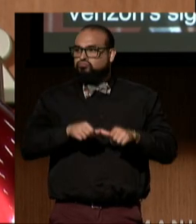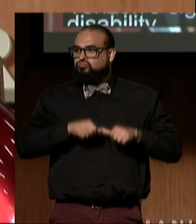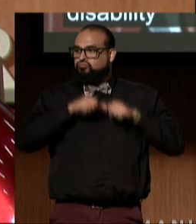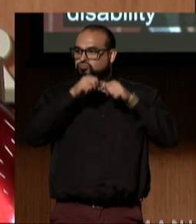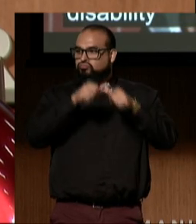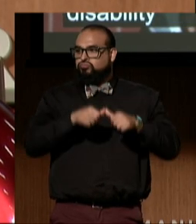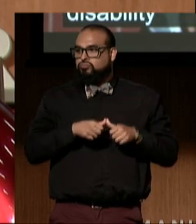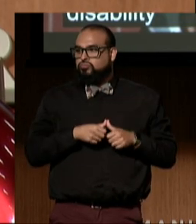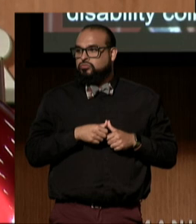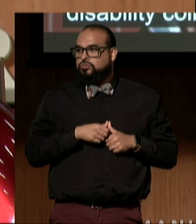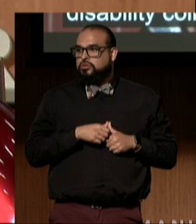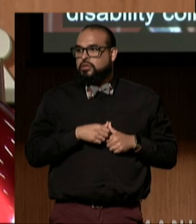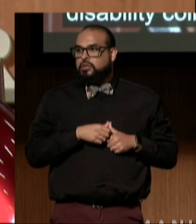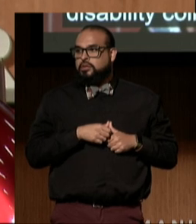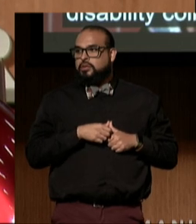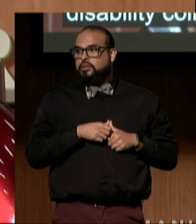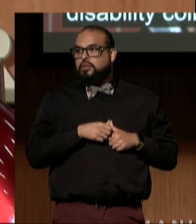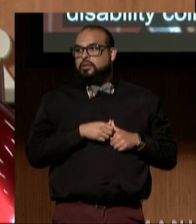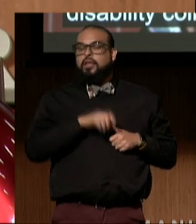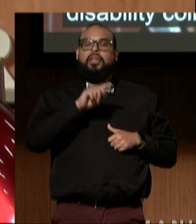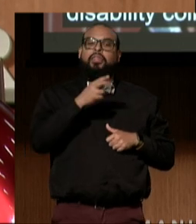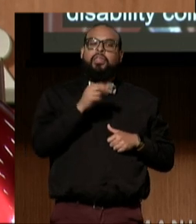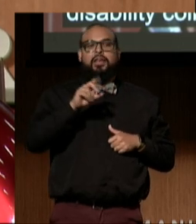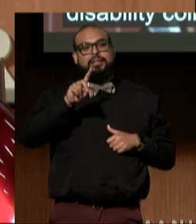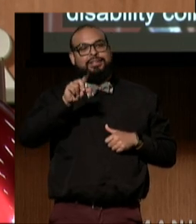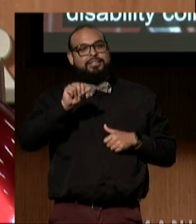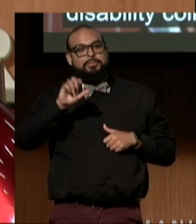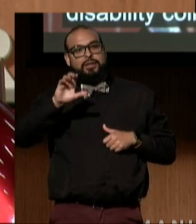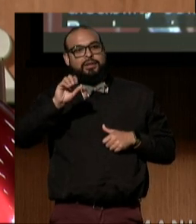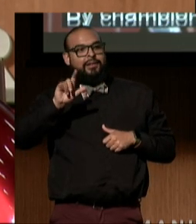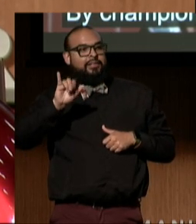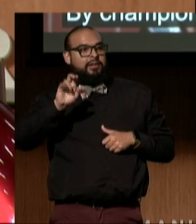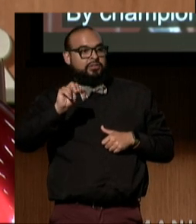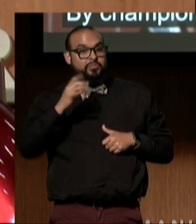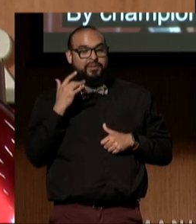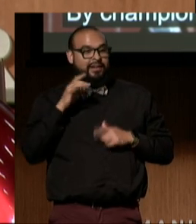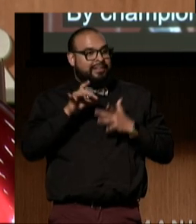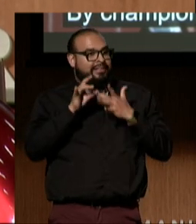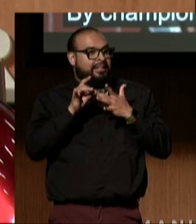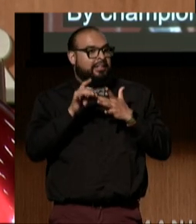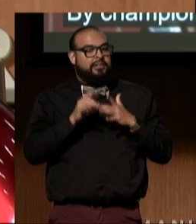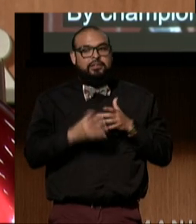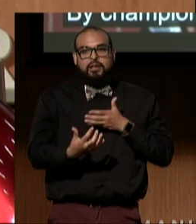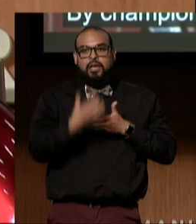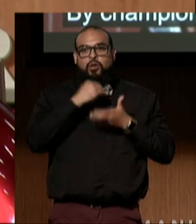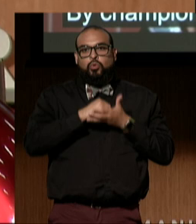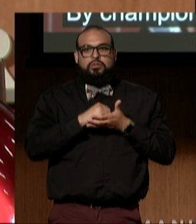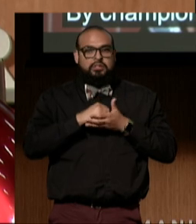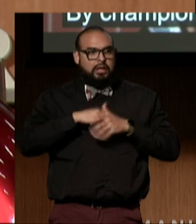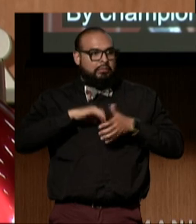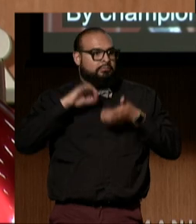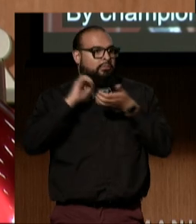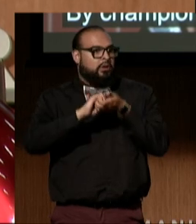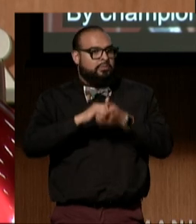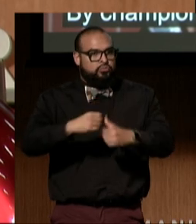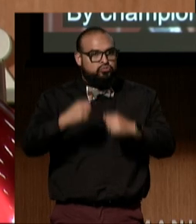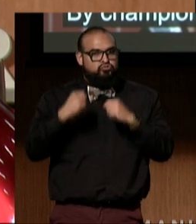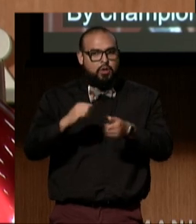by championing inclusive practices through strong partnerships and elevating the collection